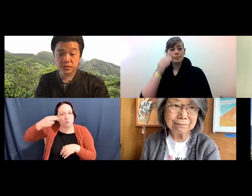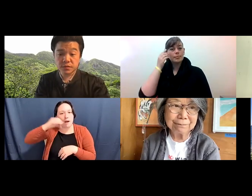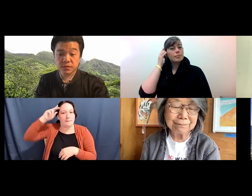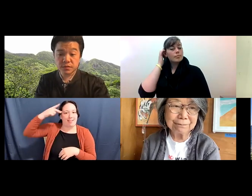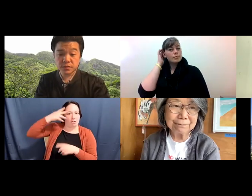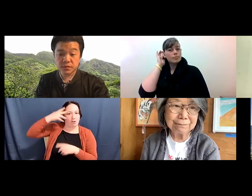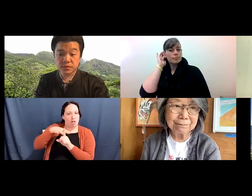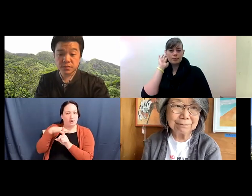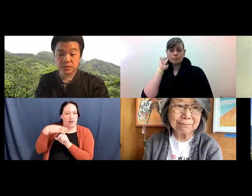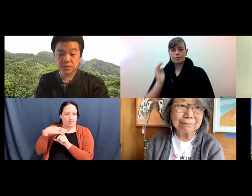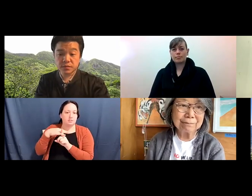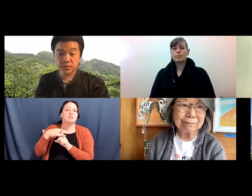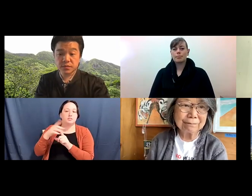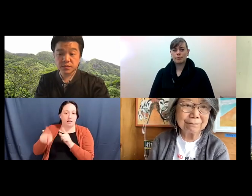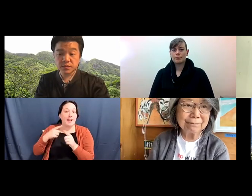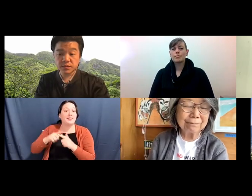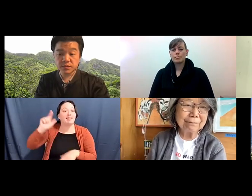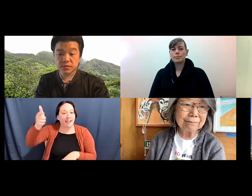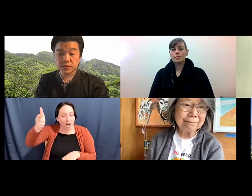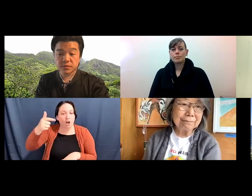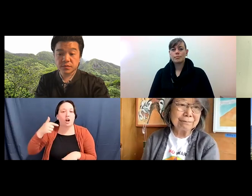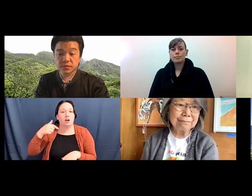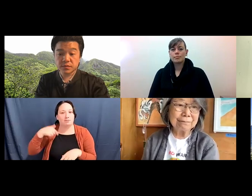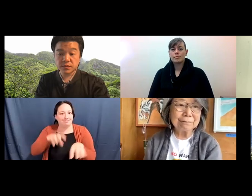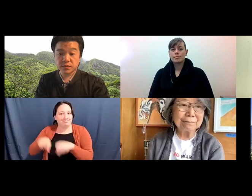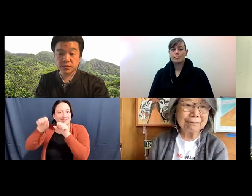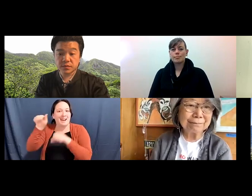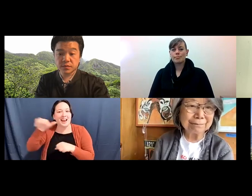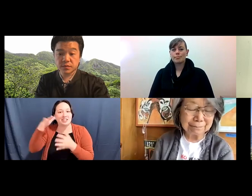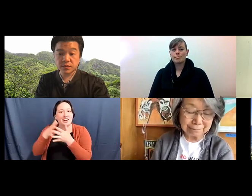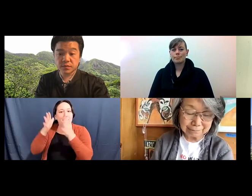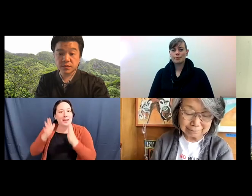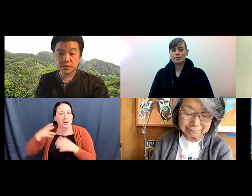Katherine Lee: And then later on, taking Asian American history classes and getting involved in